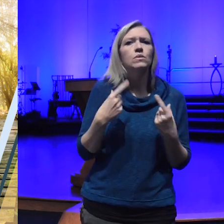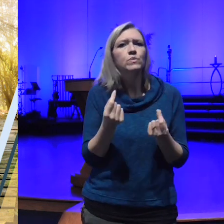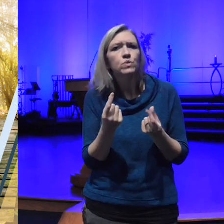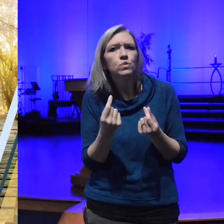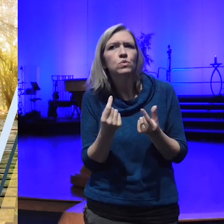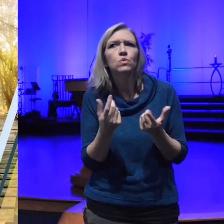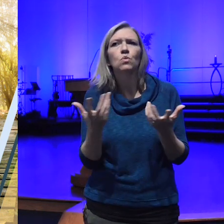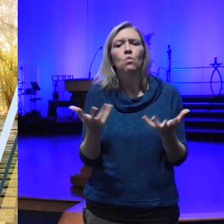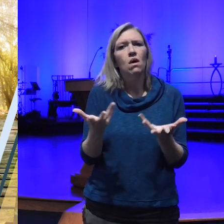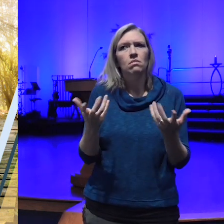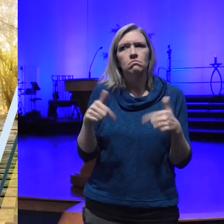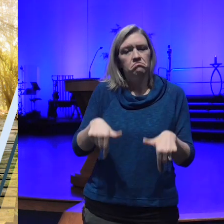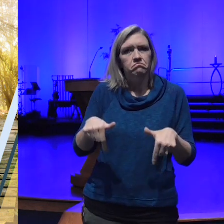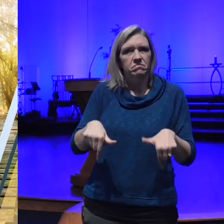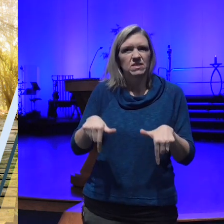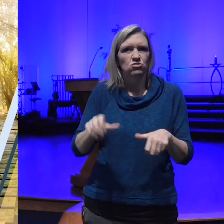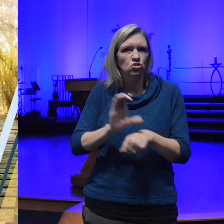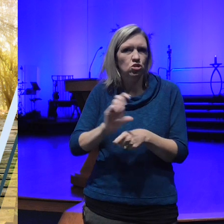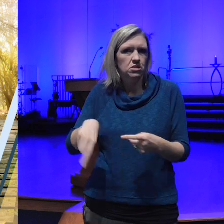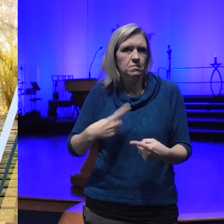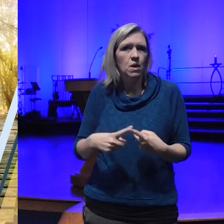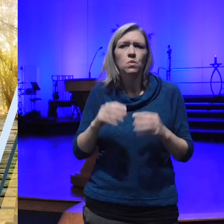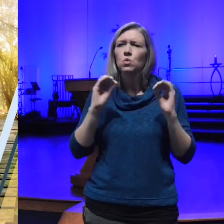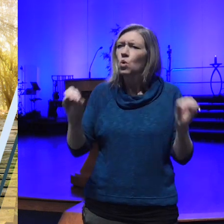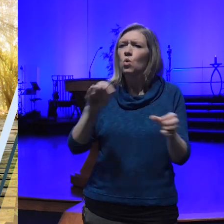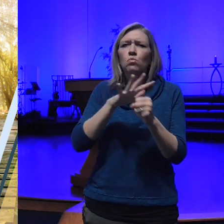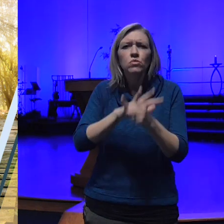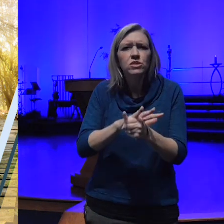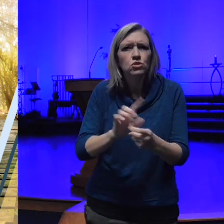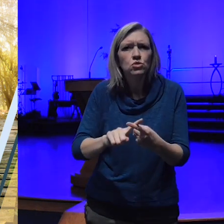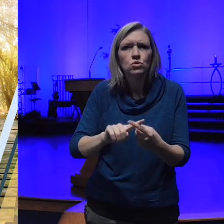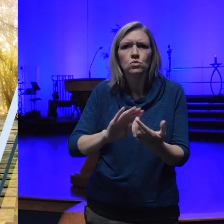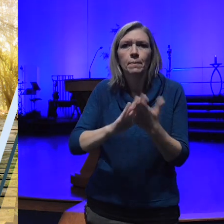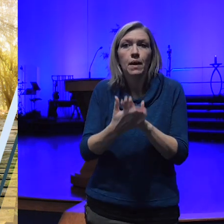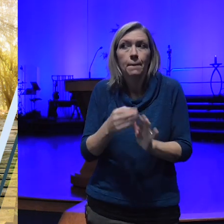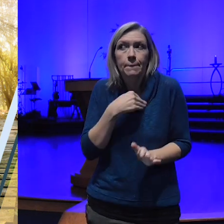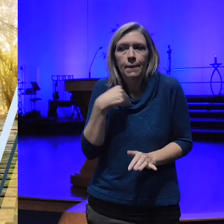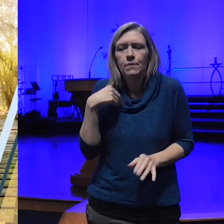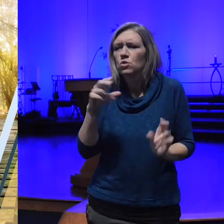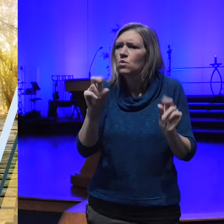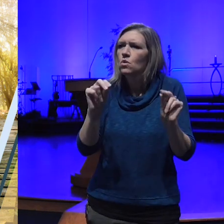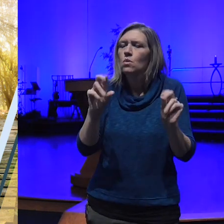in and there's no pressure to become a member and for many of us this community has become